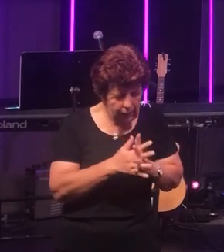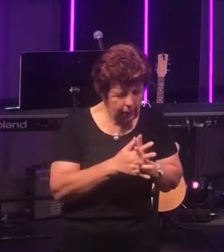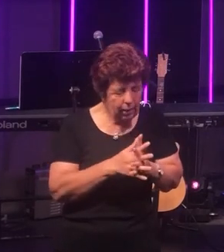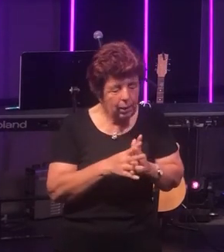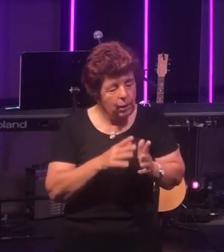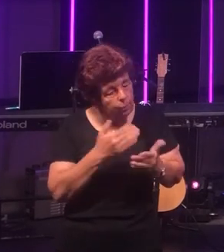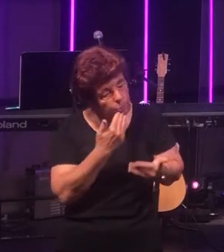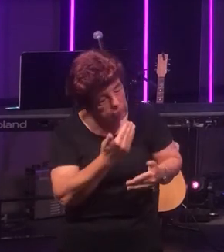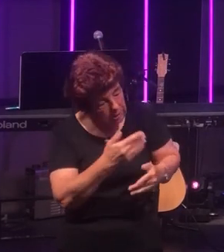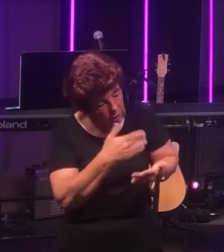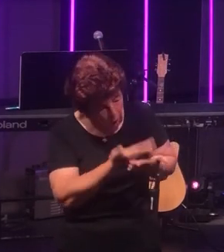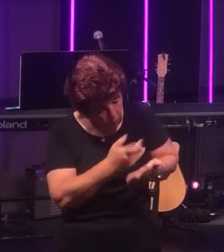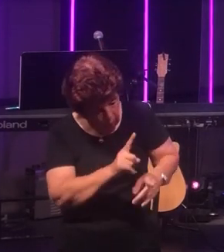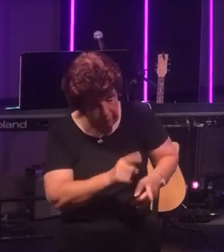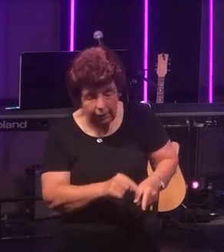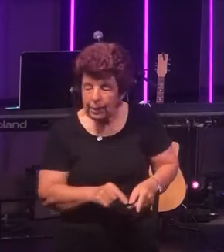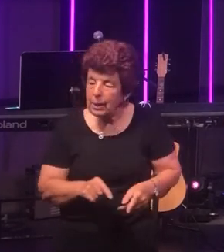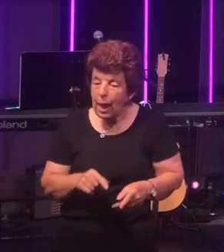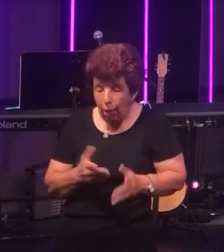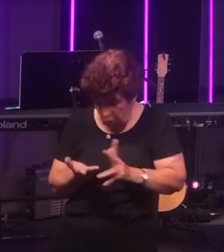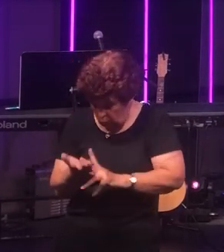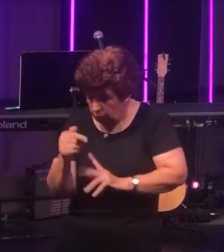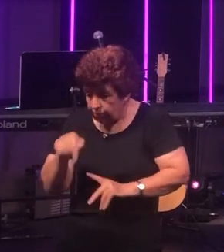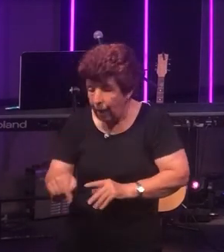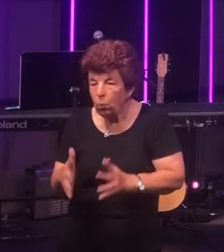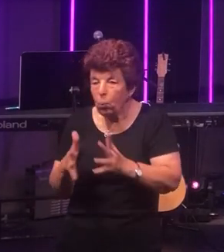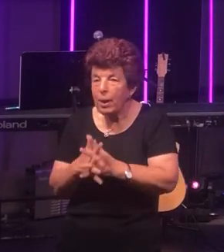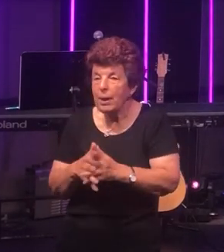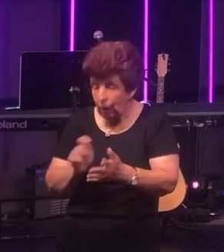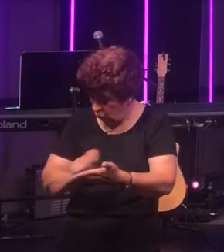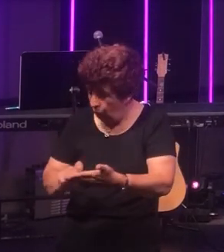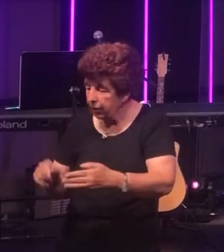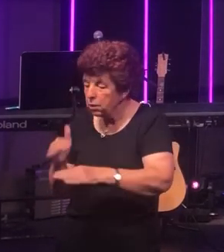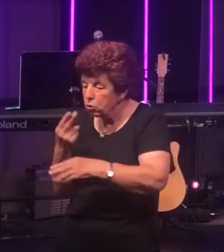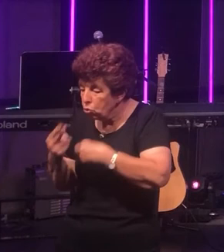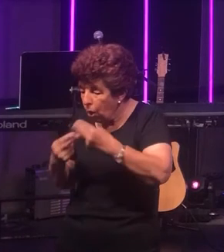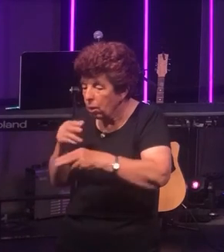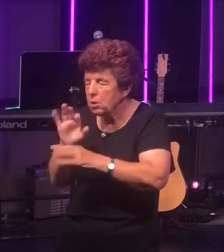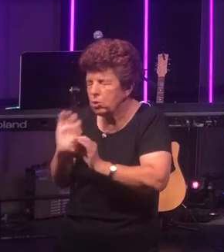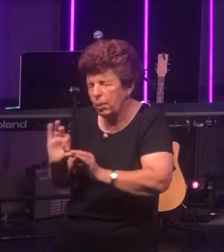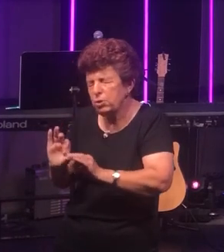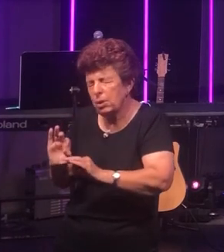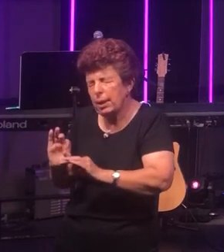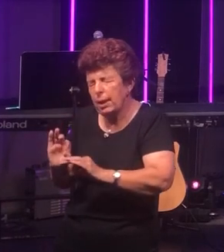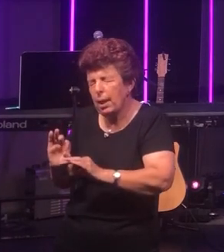preaching on that Sunday and during that week would write a song especially to